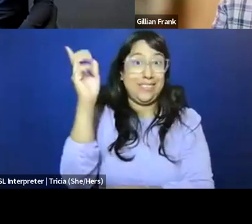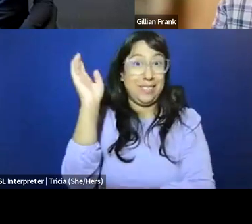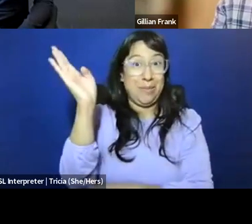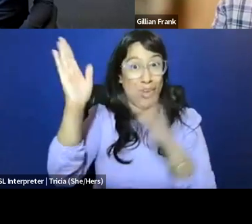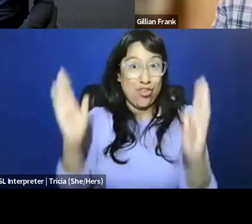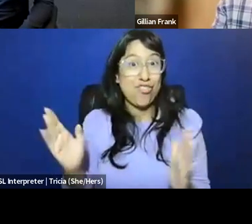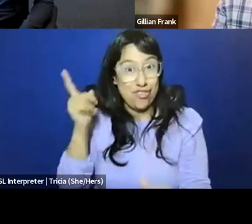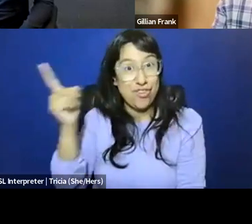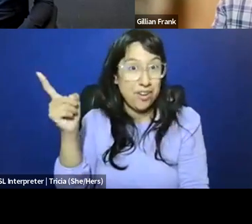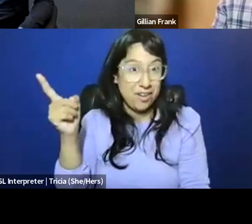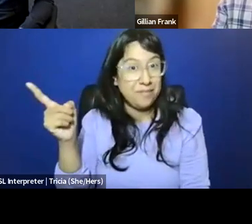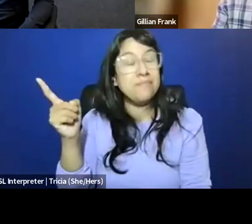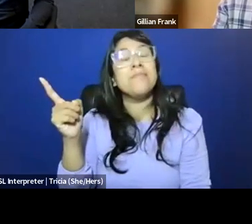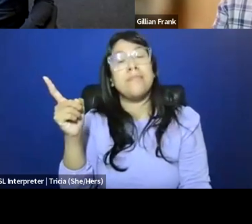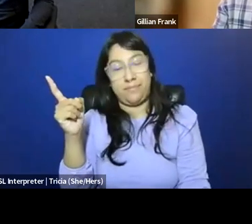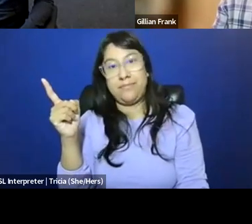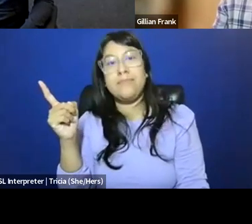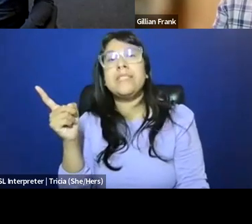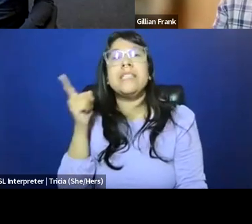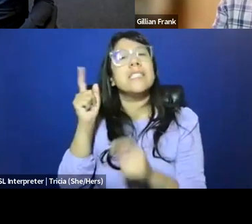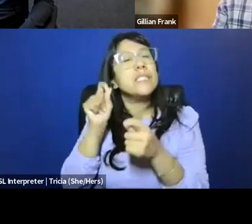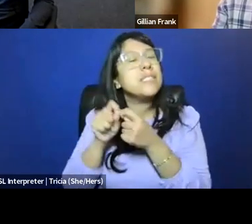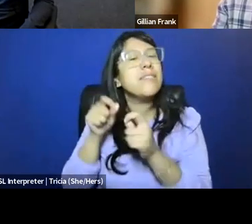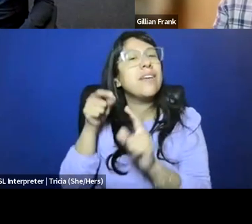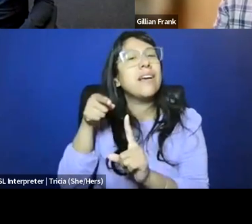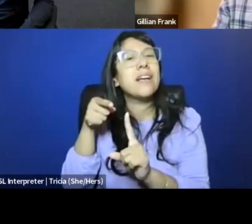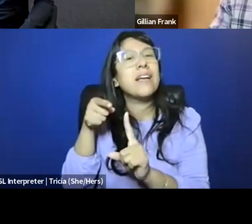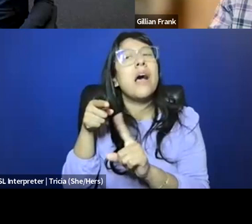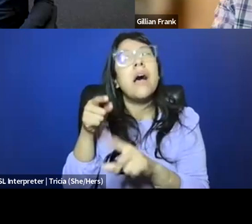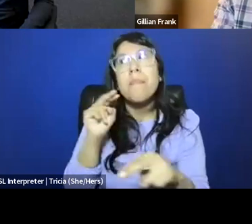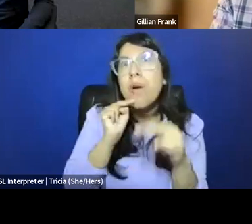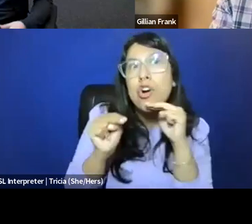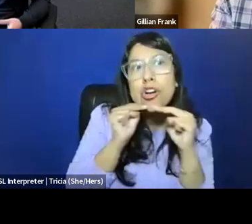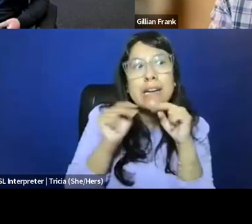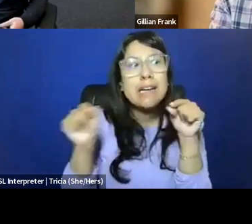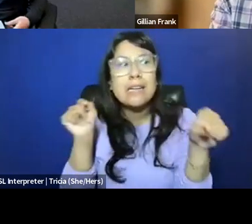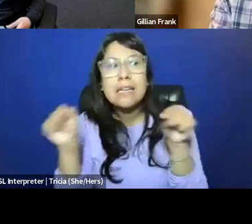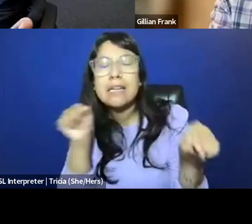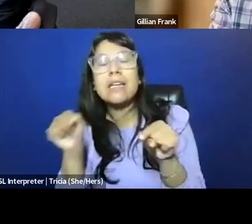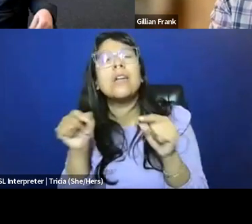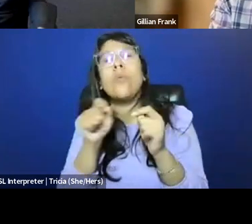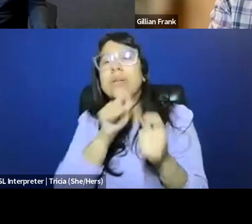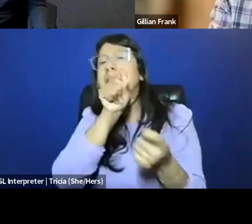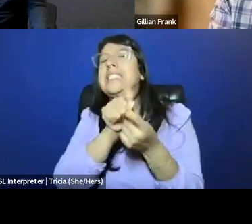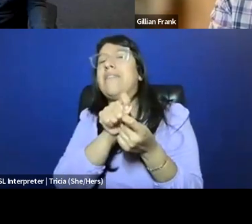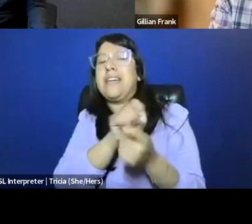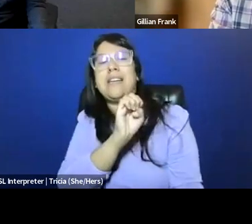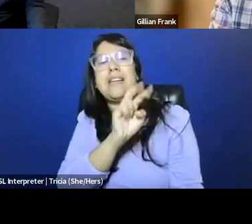We're talking about a yeah, particular, right? Kind of, you know, bargain between Evangelical, a certain brand of Evangelical Christians